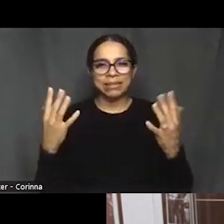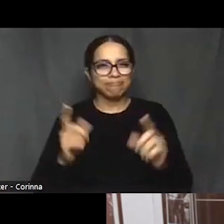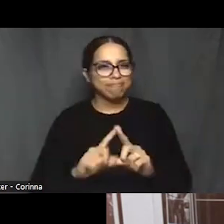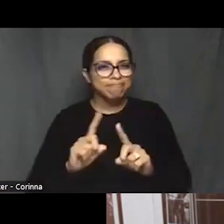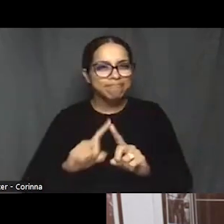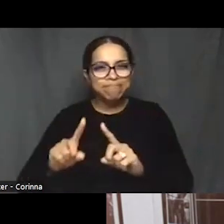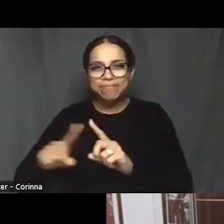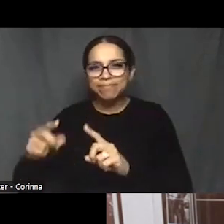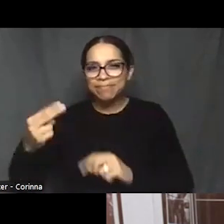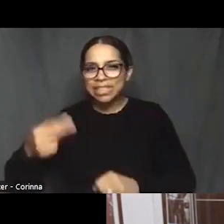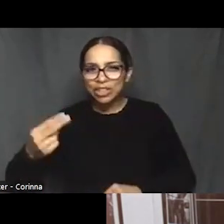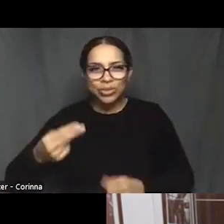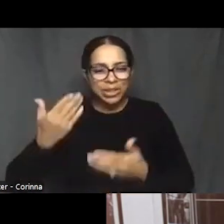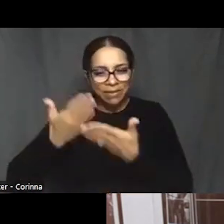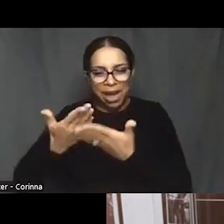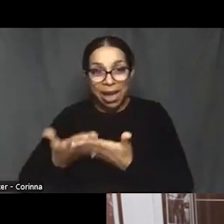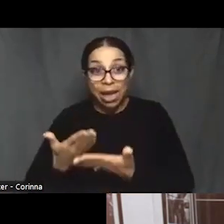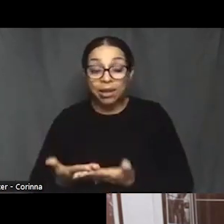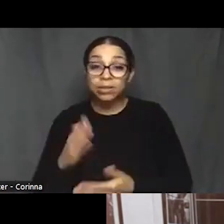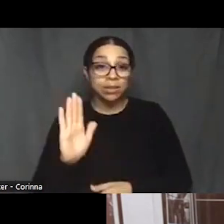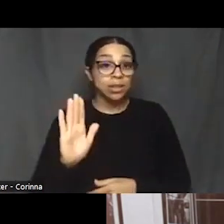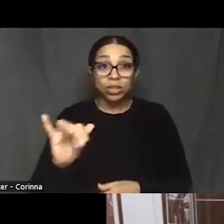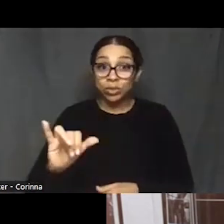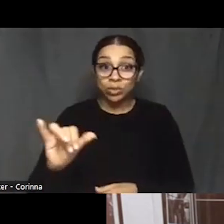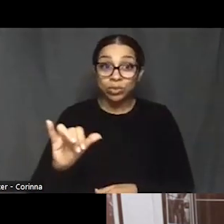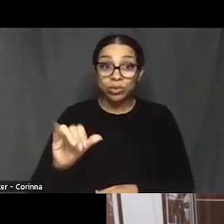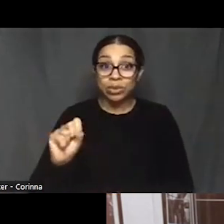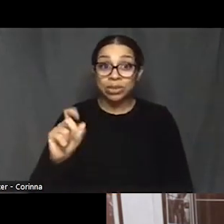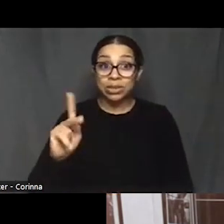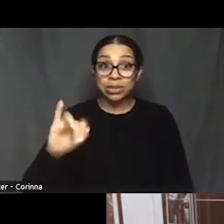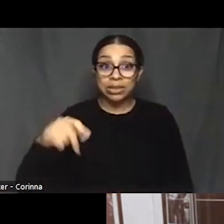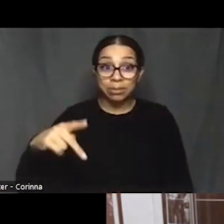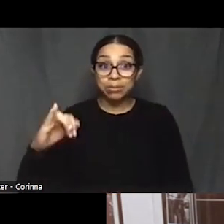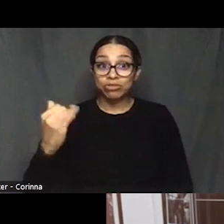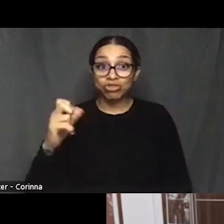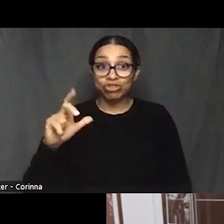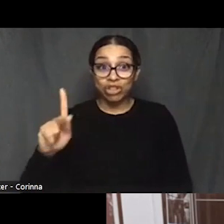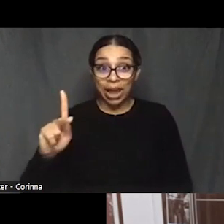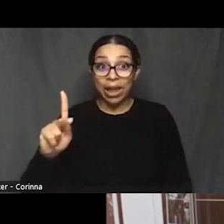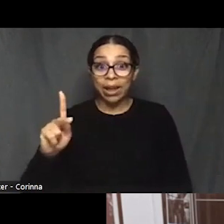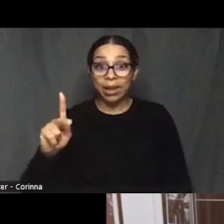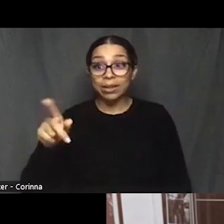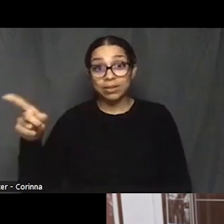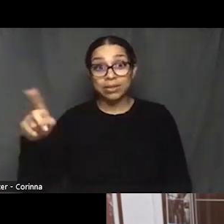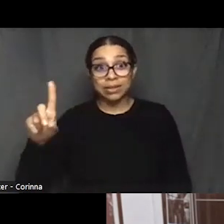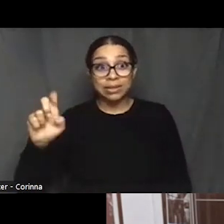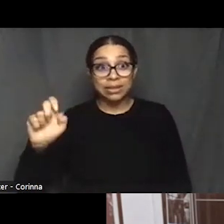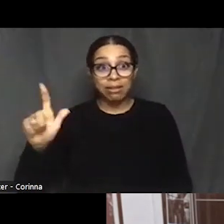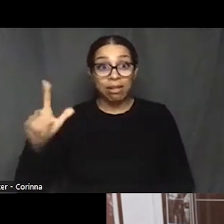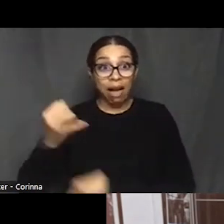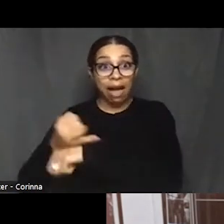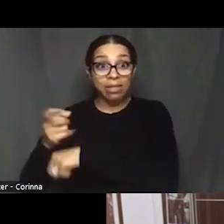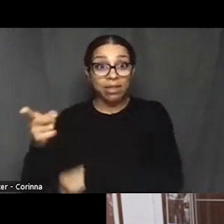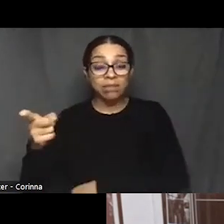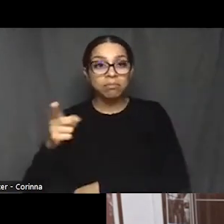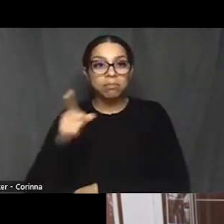And there is no mention of this, by the way, in the Skipjack museum on Deal Island to be clear.